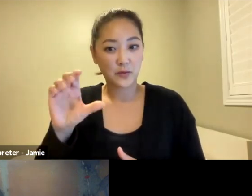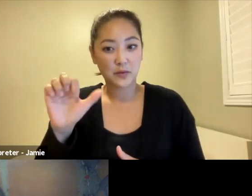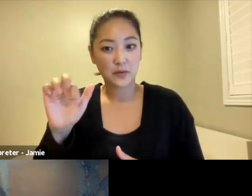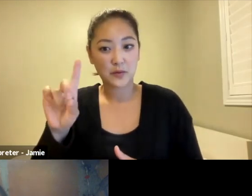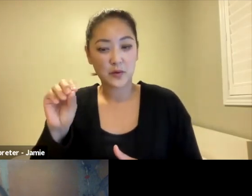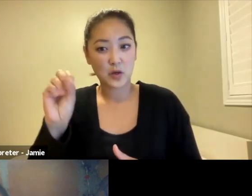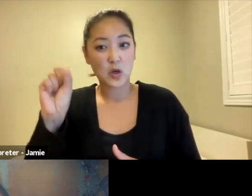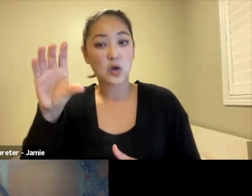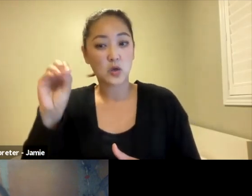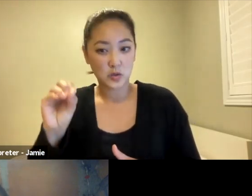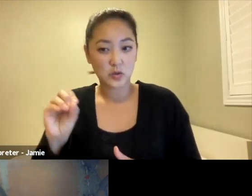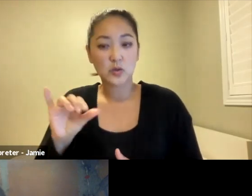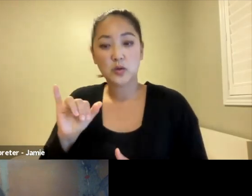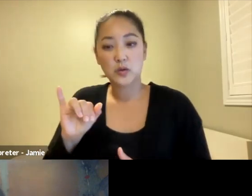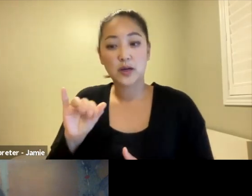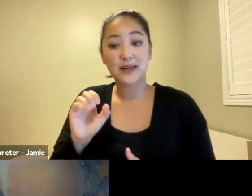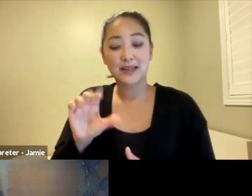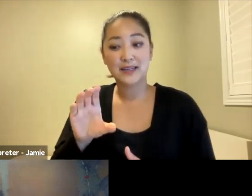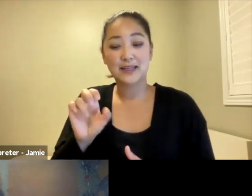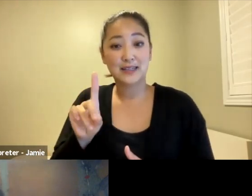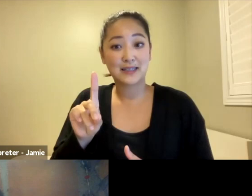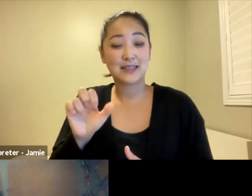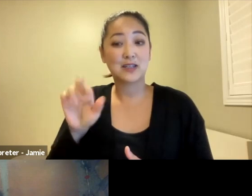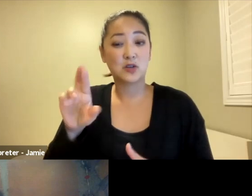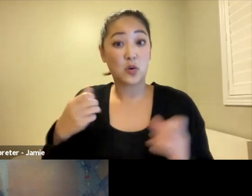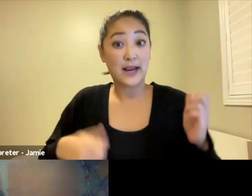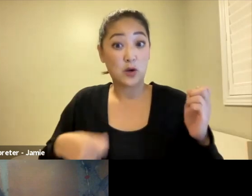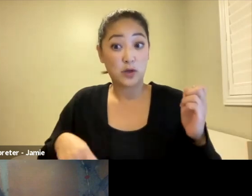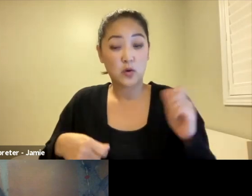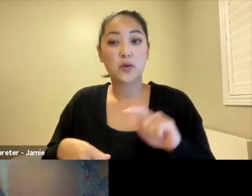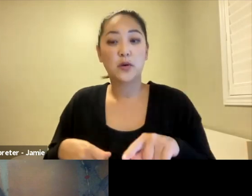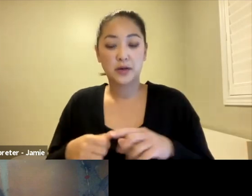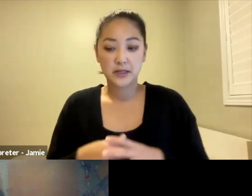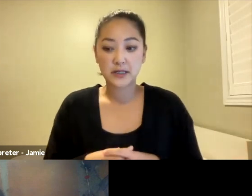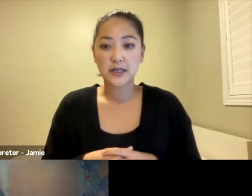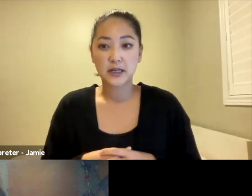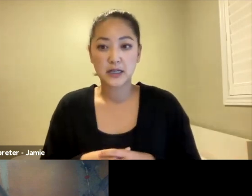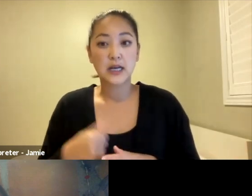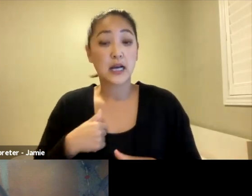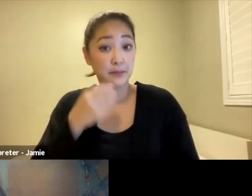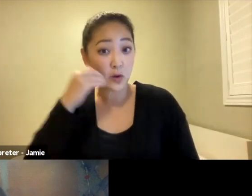I'm in Ecuador, in Cuenca, in the Andean Mountains. I'm at home. I'm in the attic.